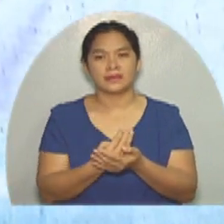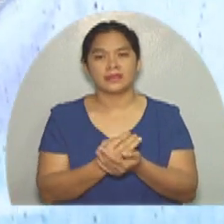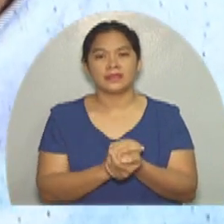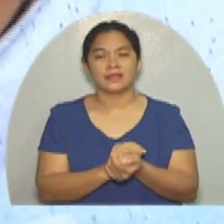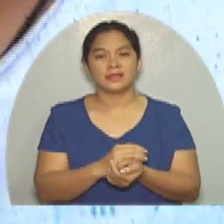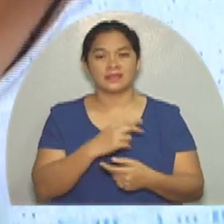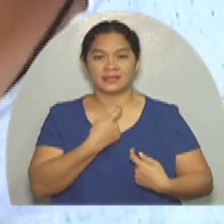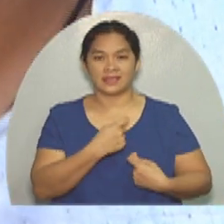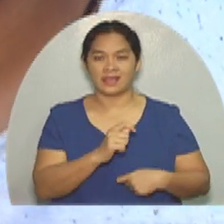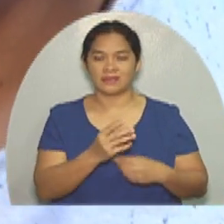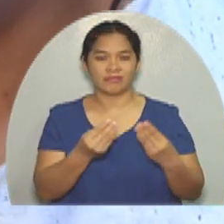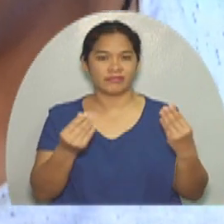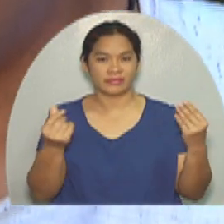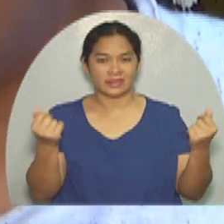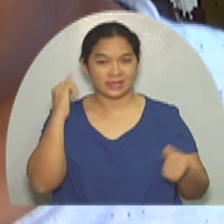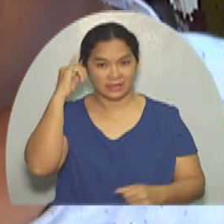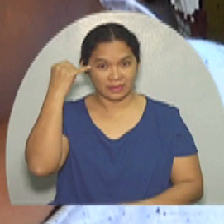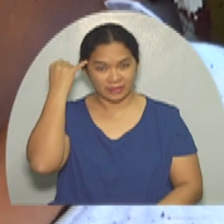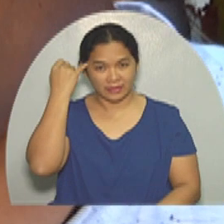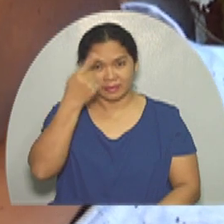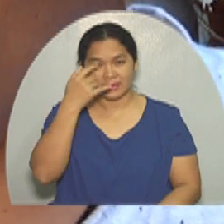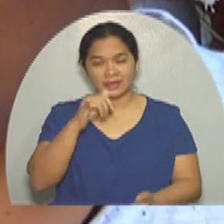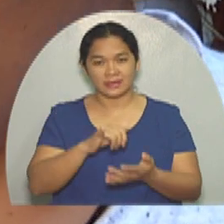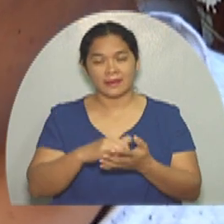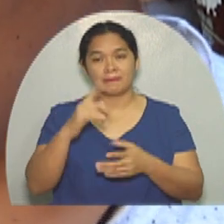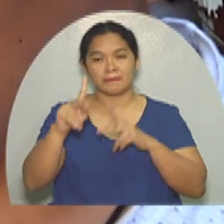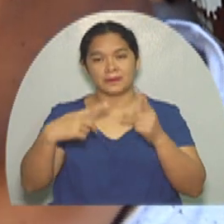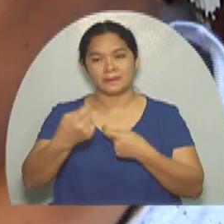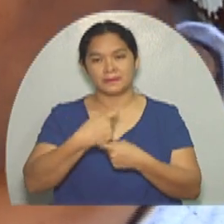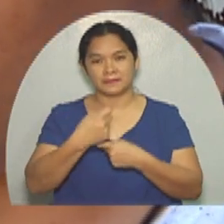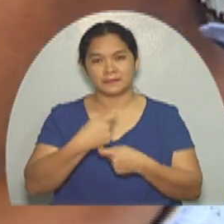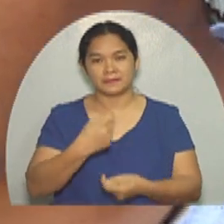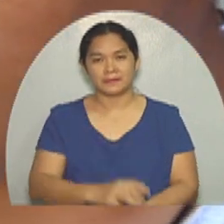Jimmy also lose his self-confidence because of the criticism that he gets from other people.